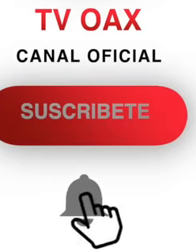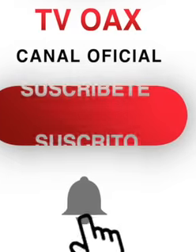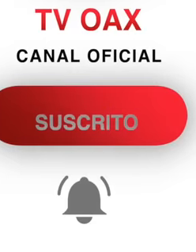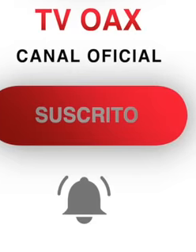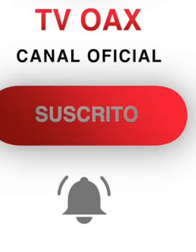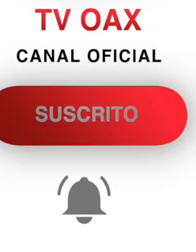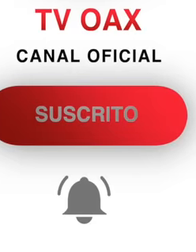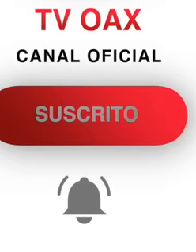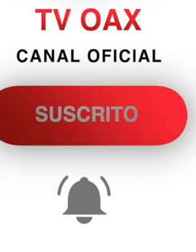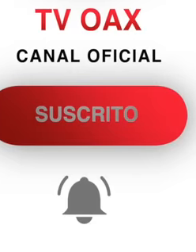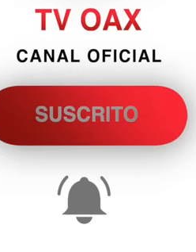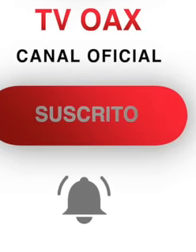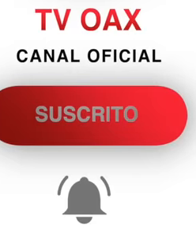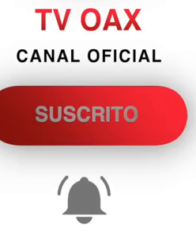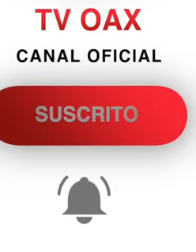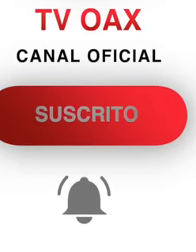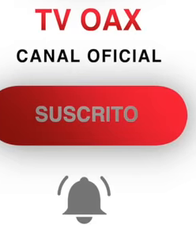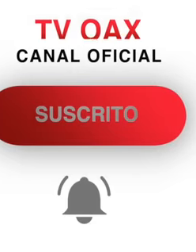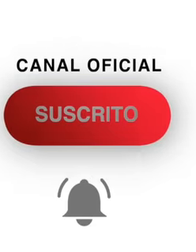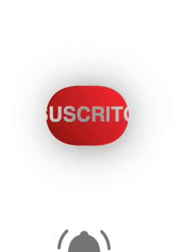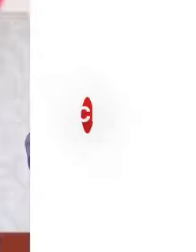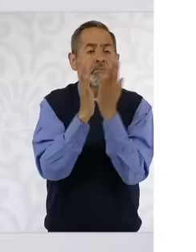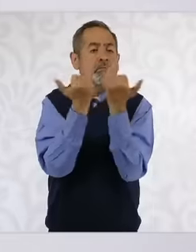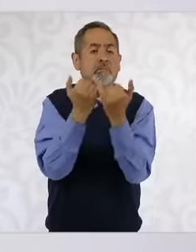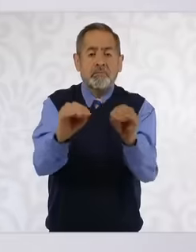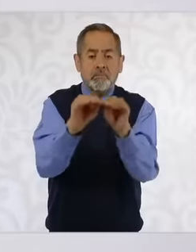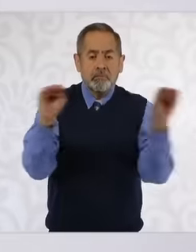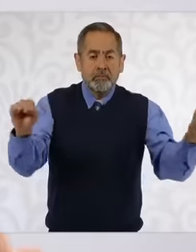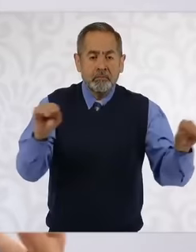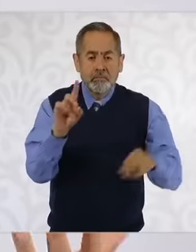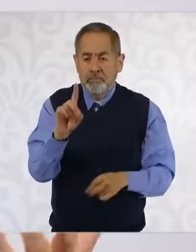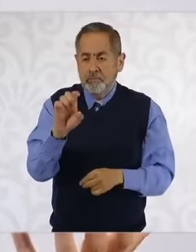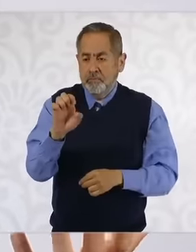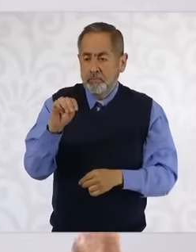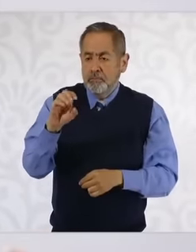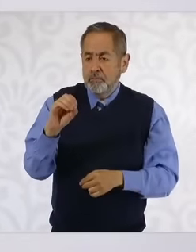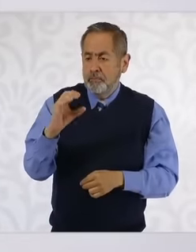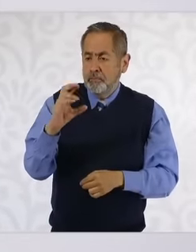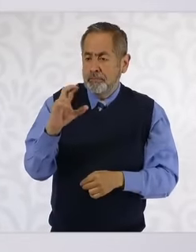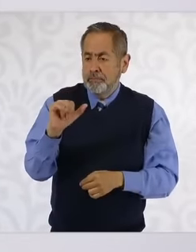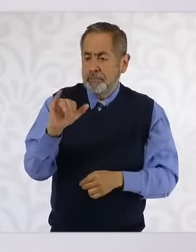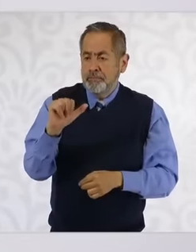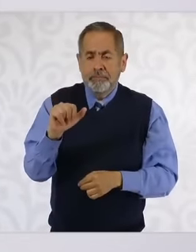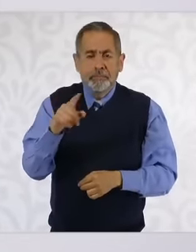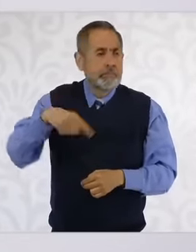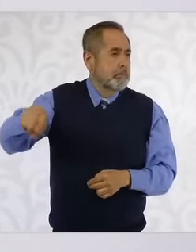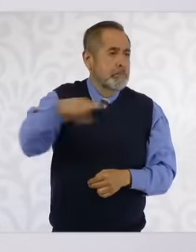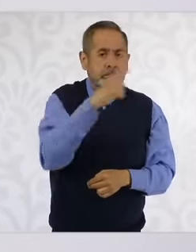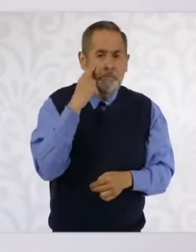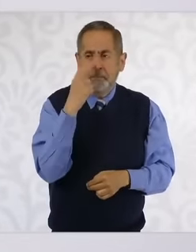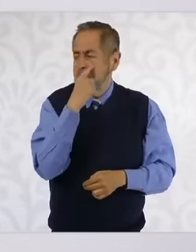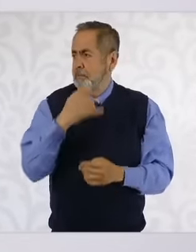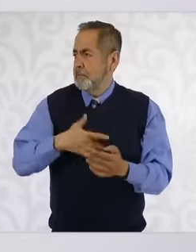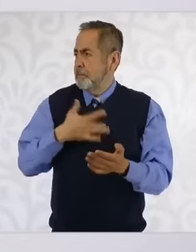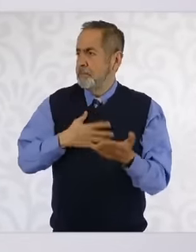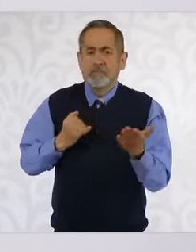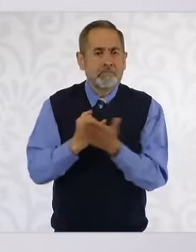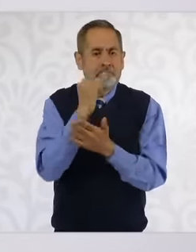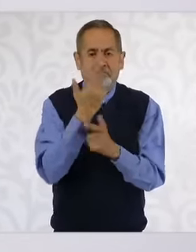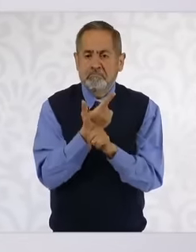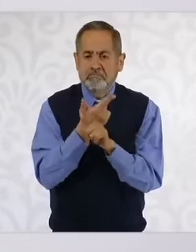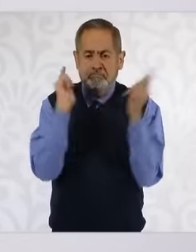democracy and the other because now all this turns out